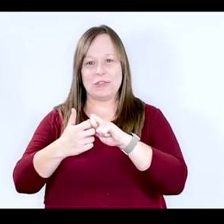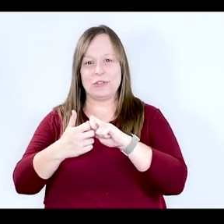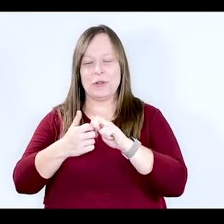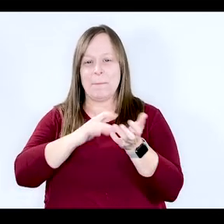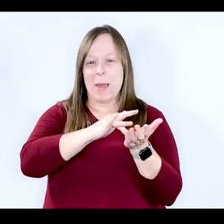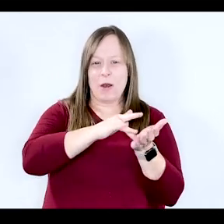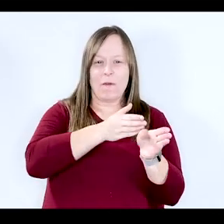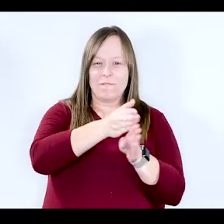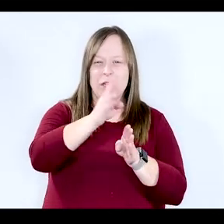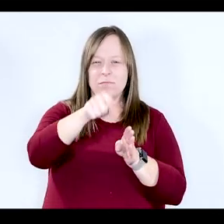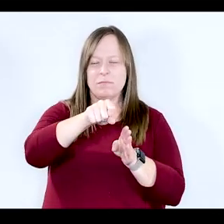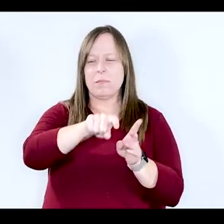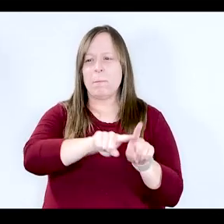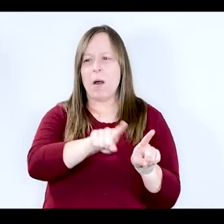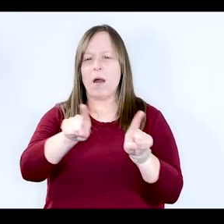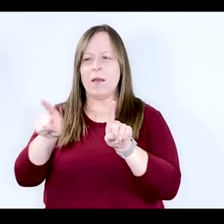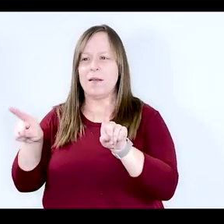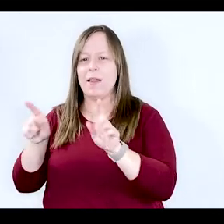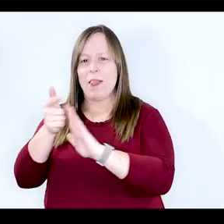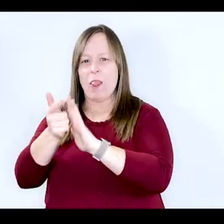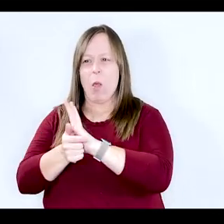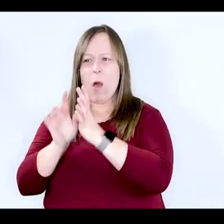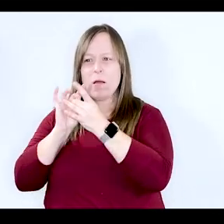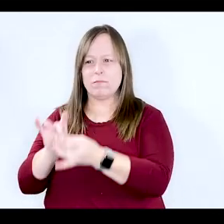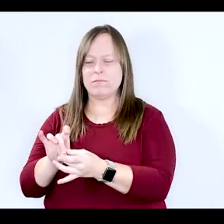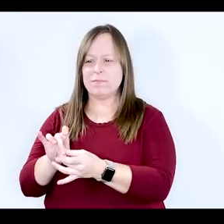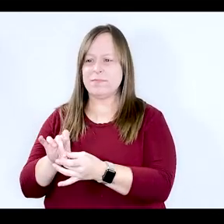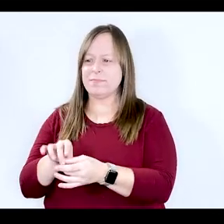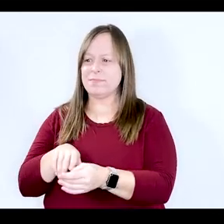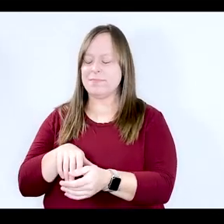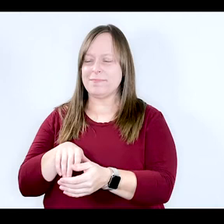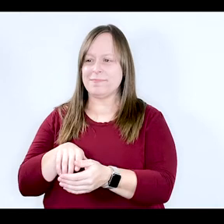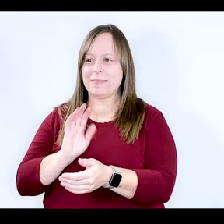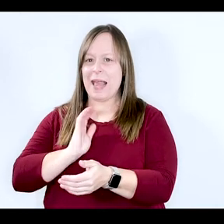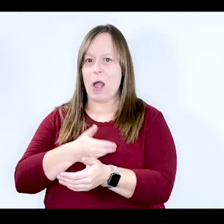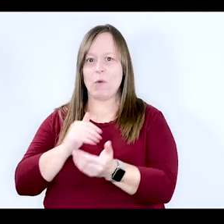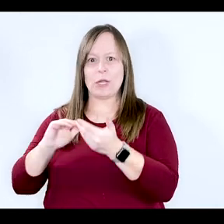medical field, but also I think within the law and within our community